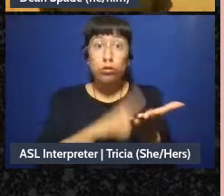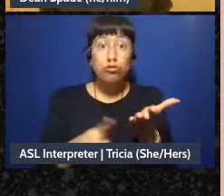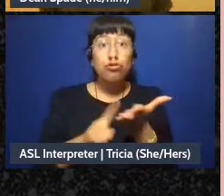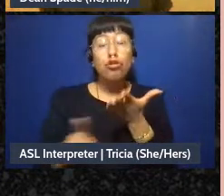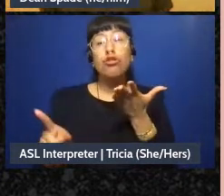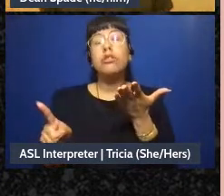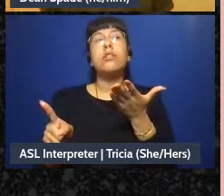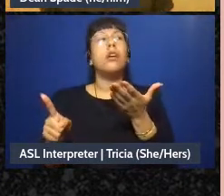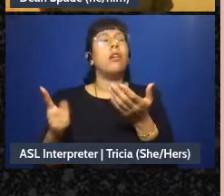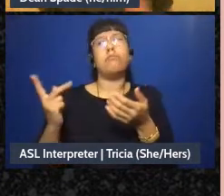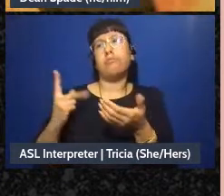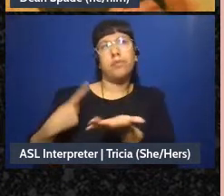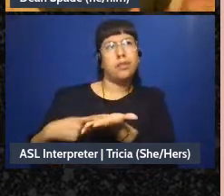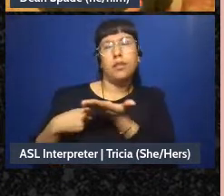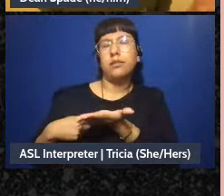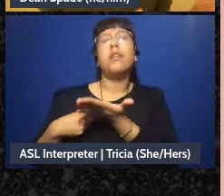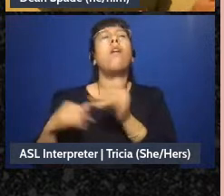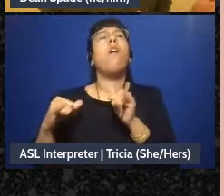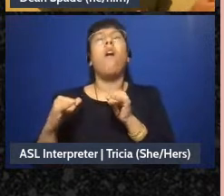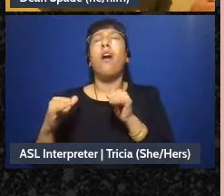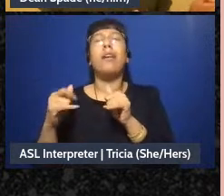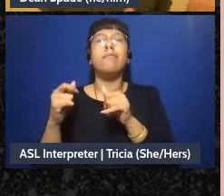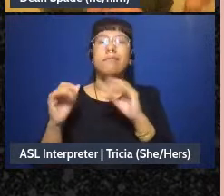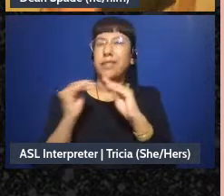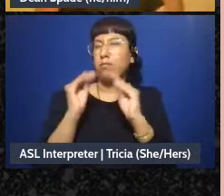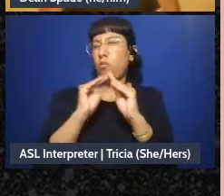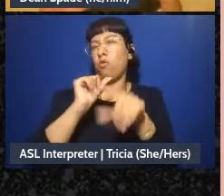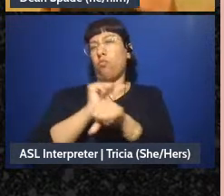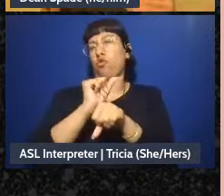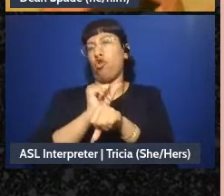realize “oh wait we need some people to go off and do some more work on this” So this might have-this